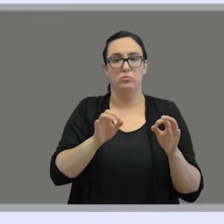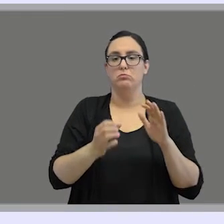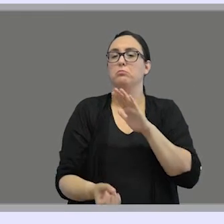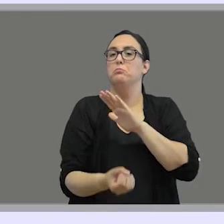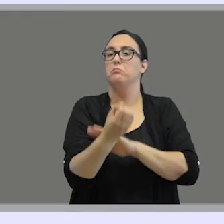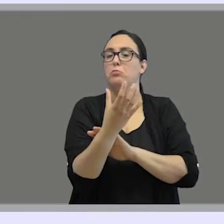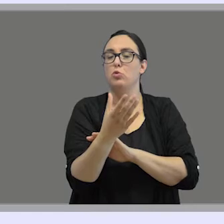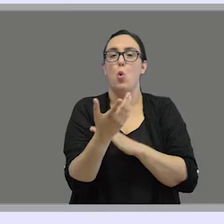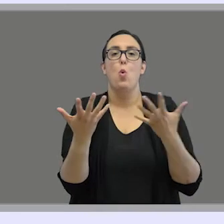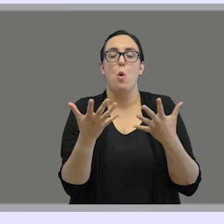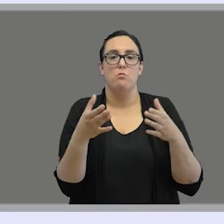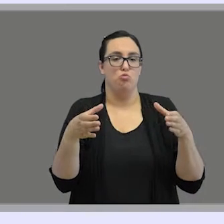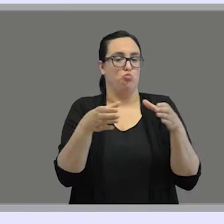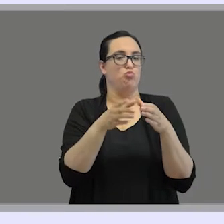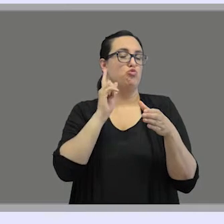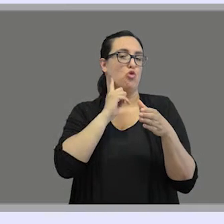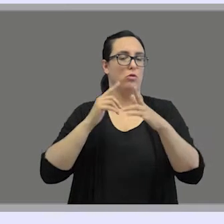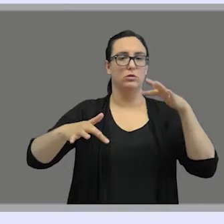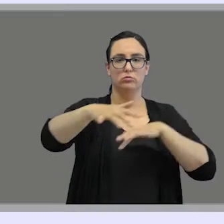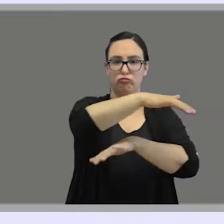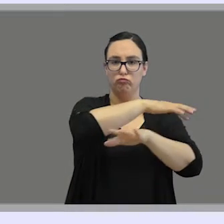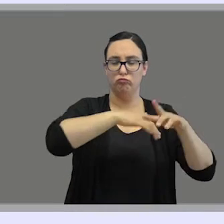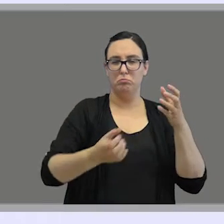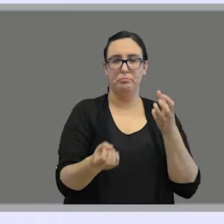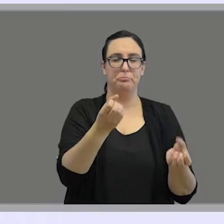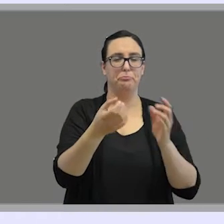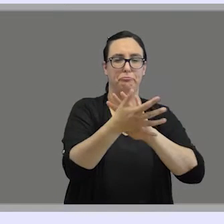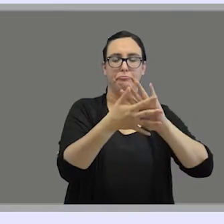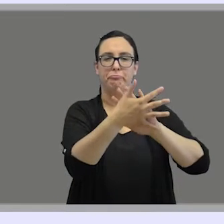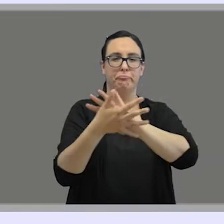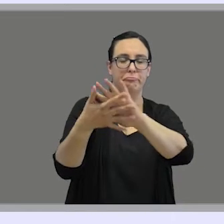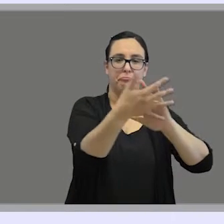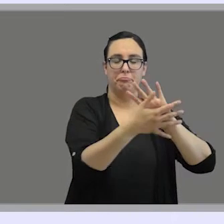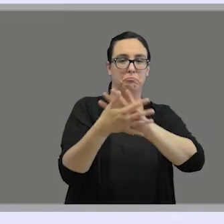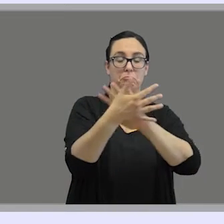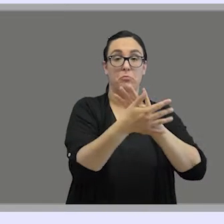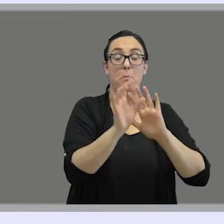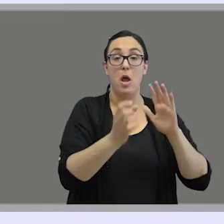wherever a deaf community arises and their origin is not related